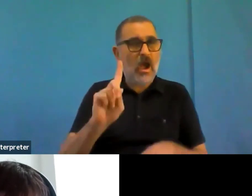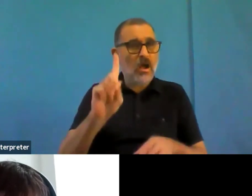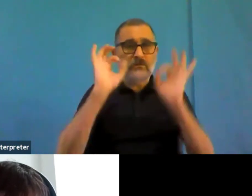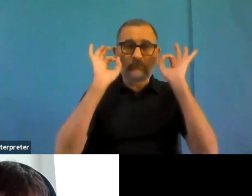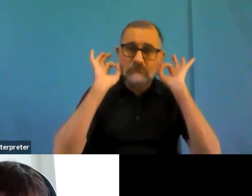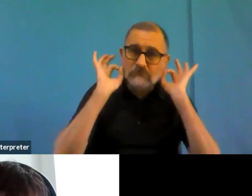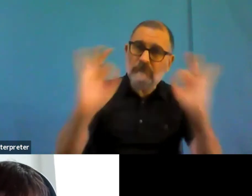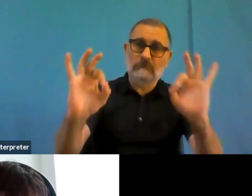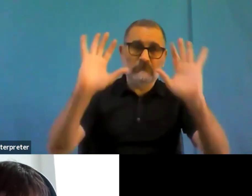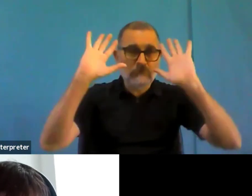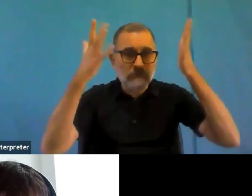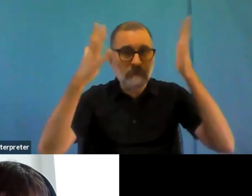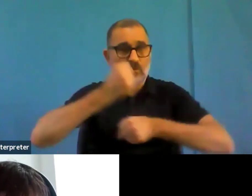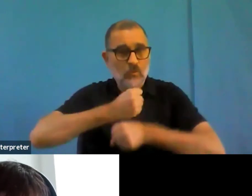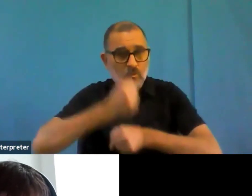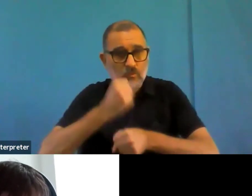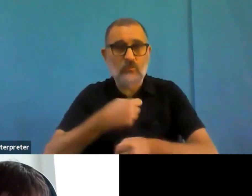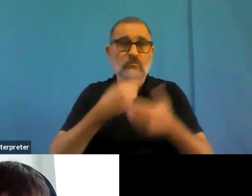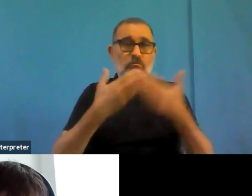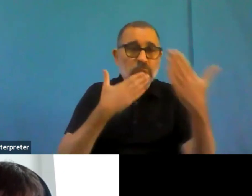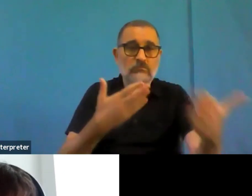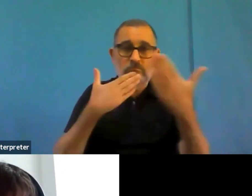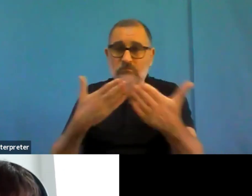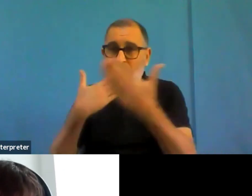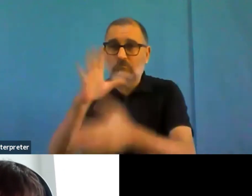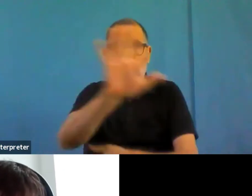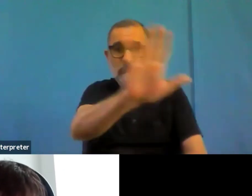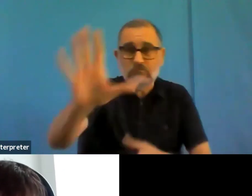and make sure that this is provided to the commission so that they can work on it and